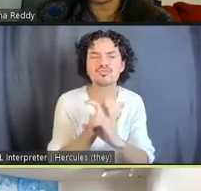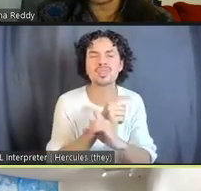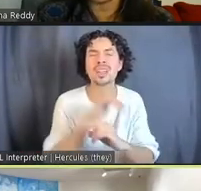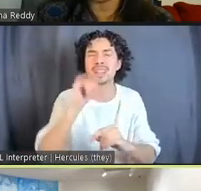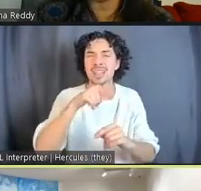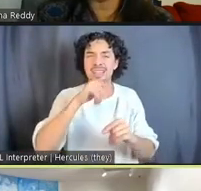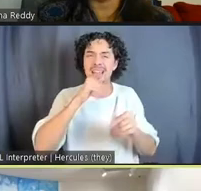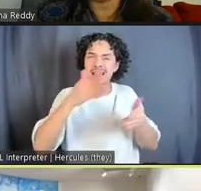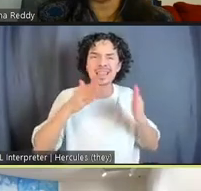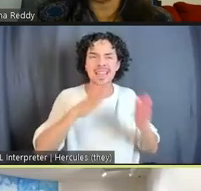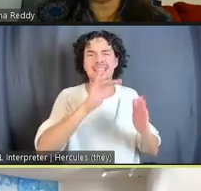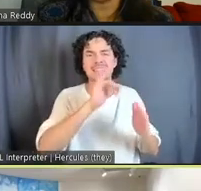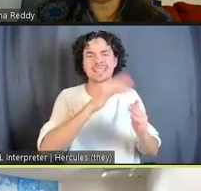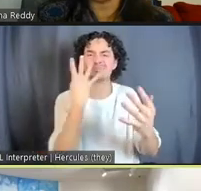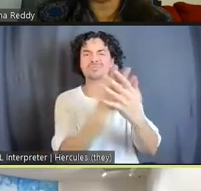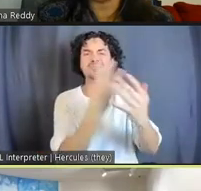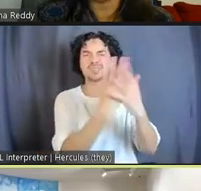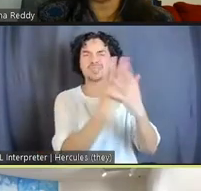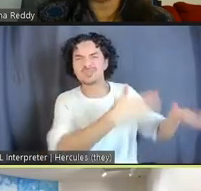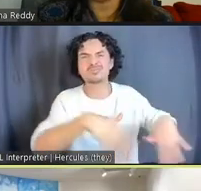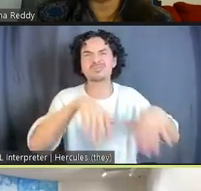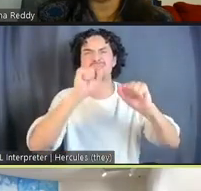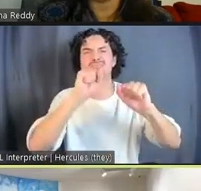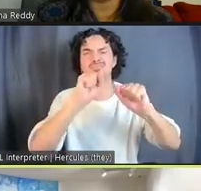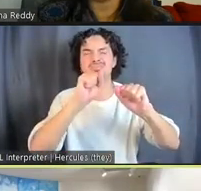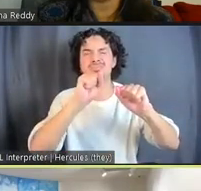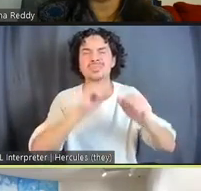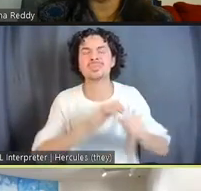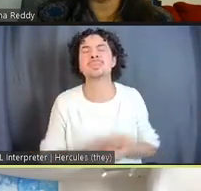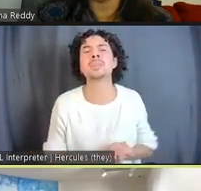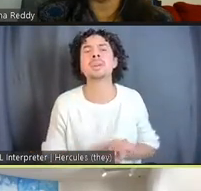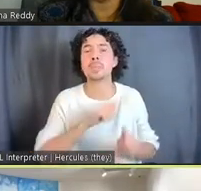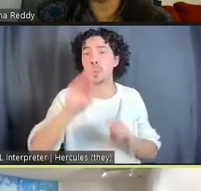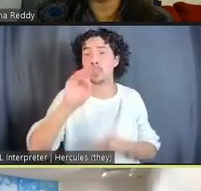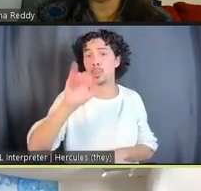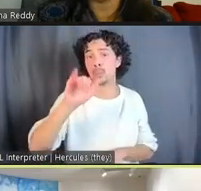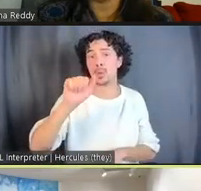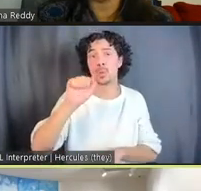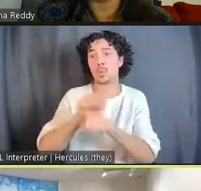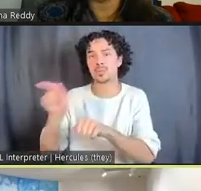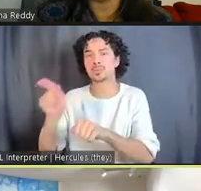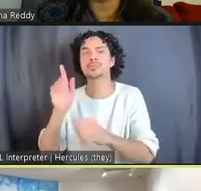And so that's why Maria is very much... Maria's work right now is in conversation with Jesse Krimes, who was